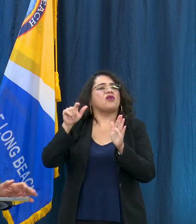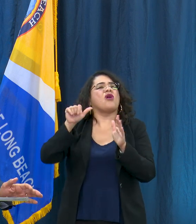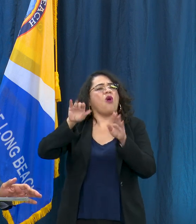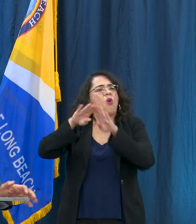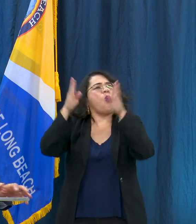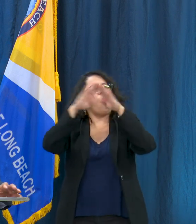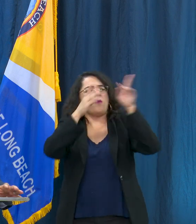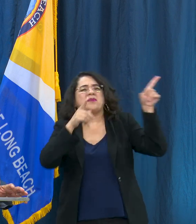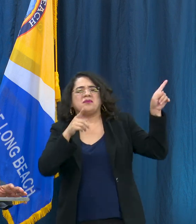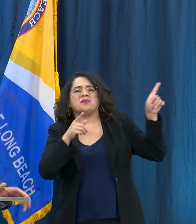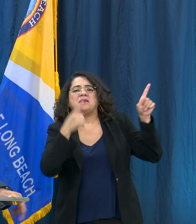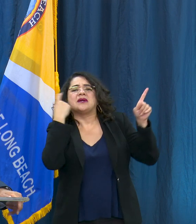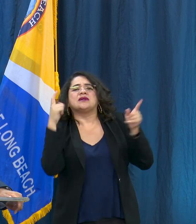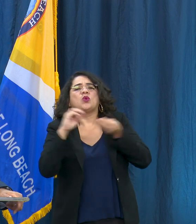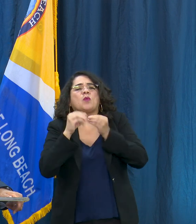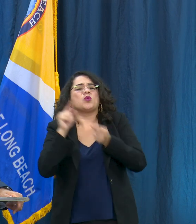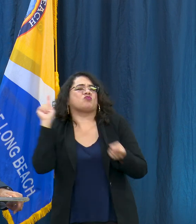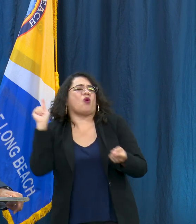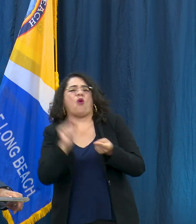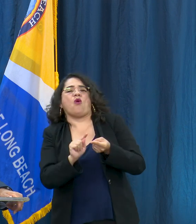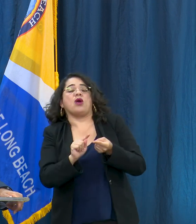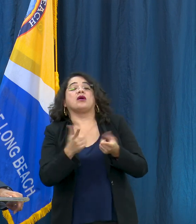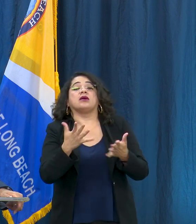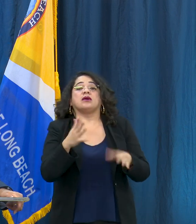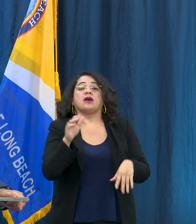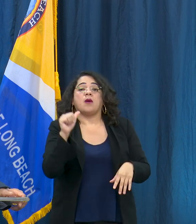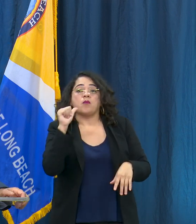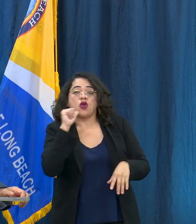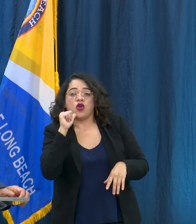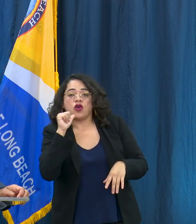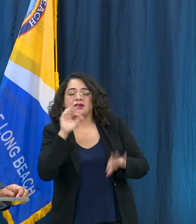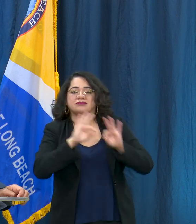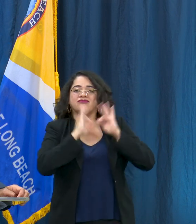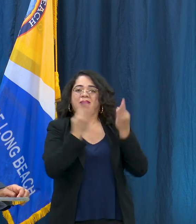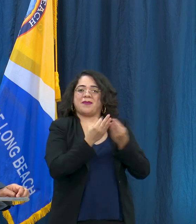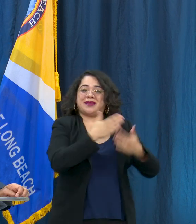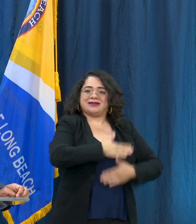bars and other family entertainment centers and so those are still not